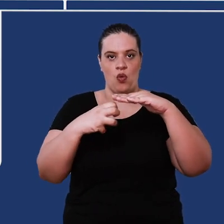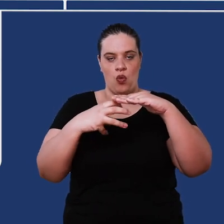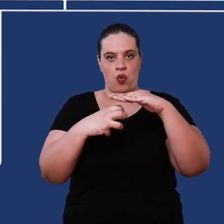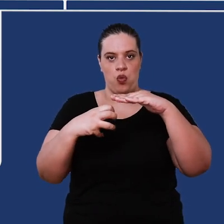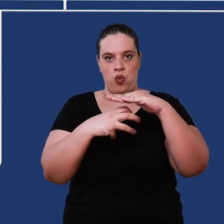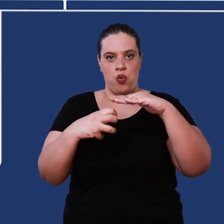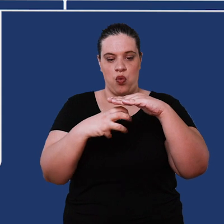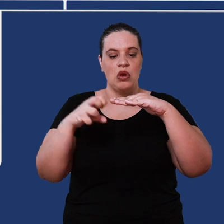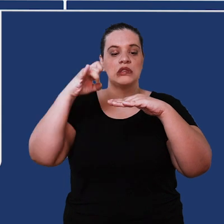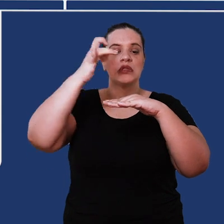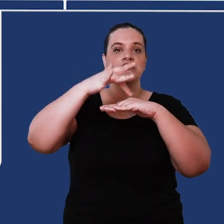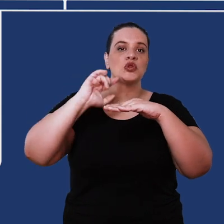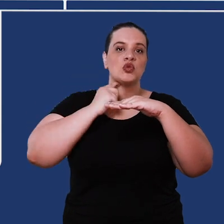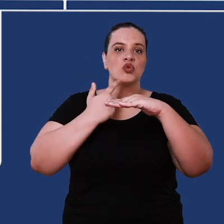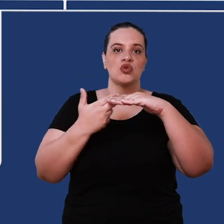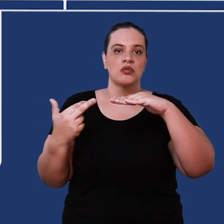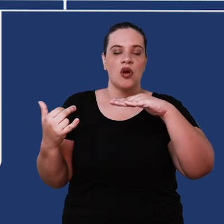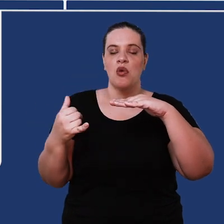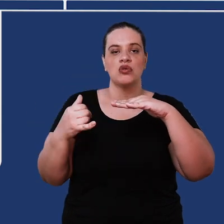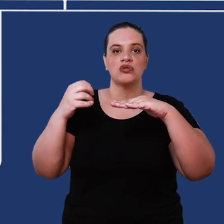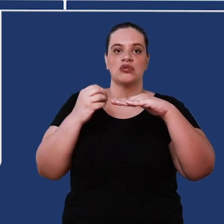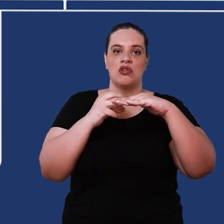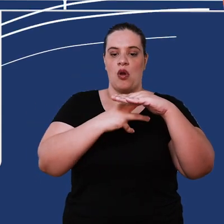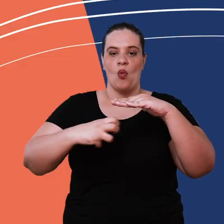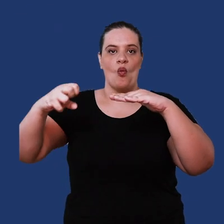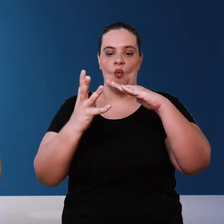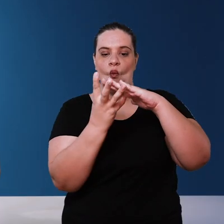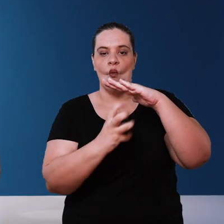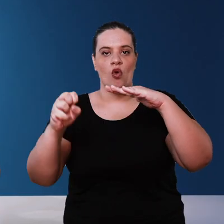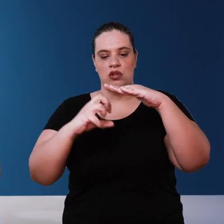blade and then If you have any floating dirt it will not enter the suction a